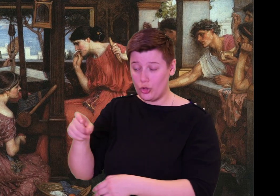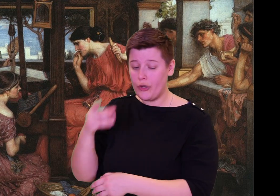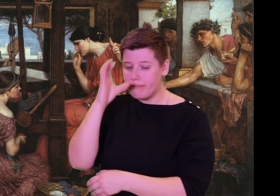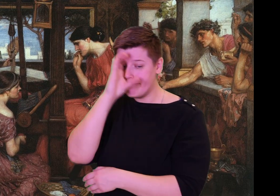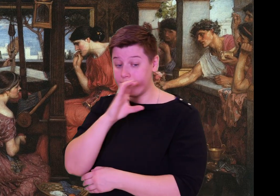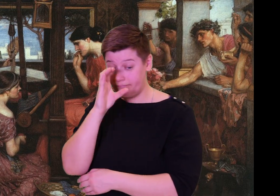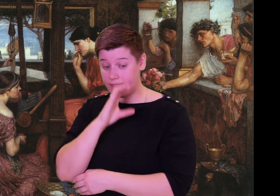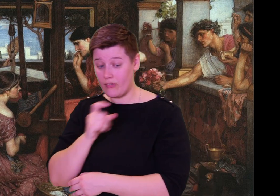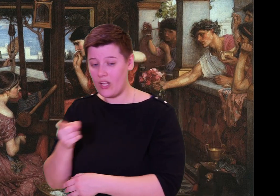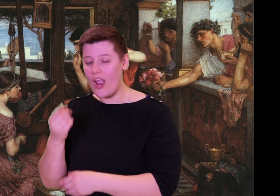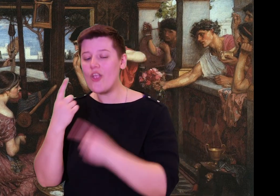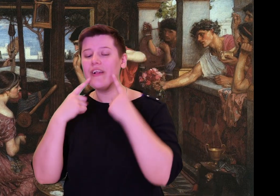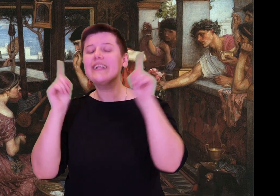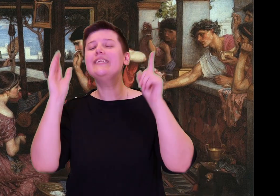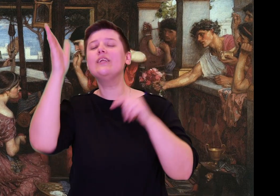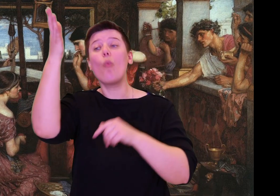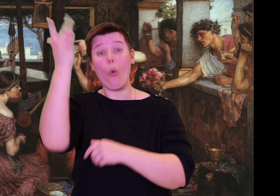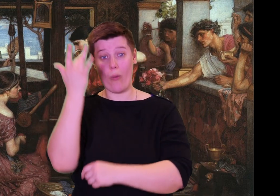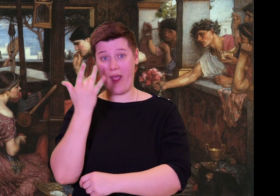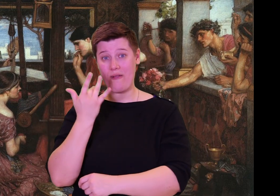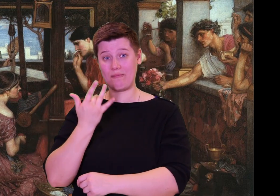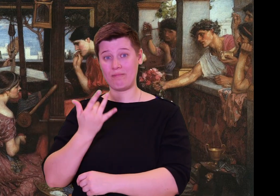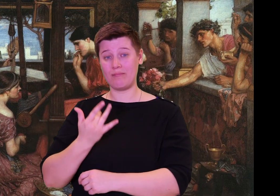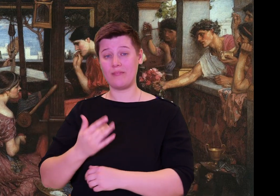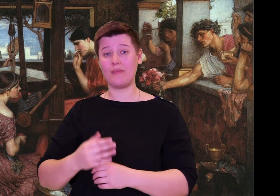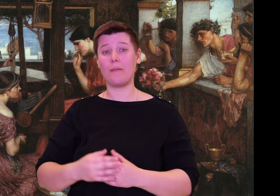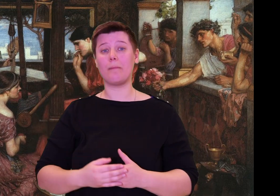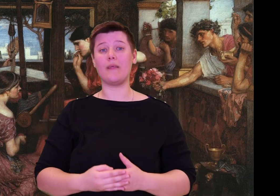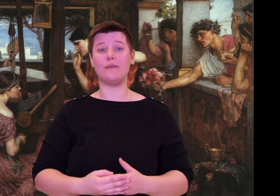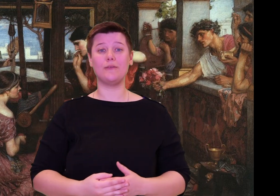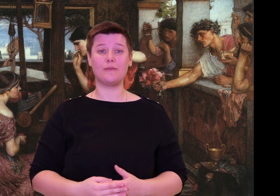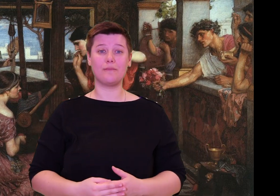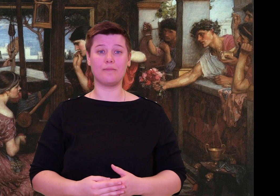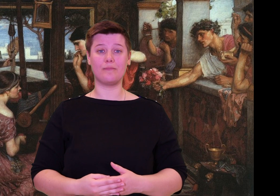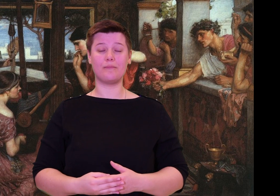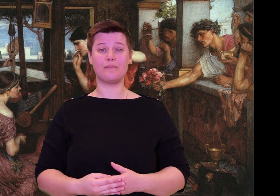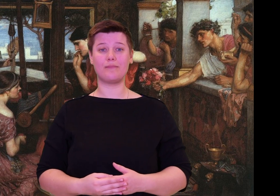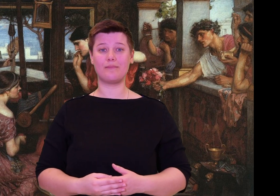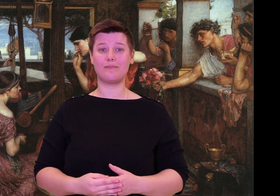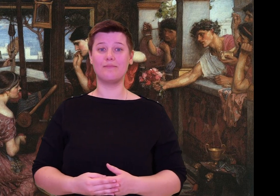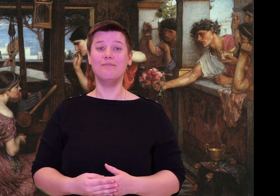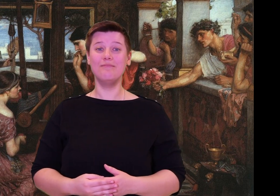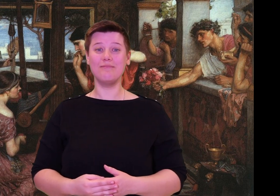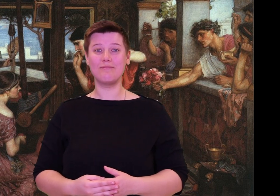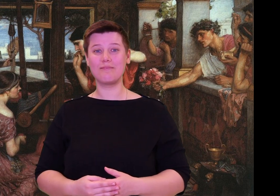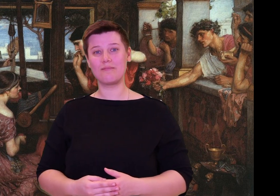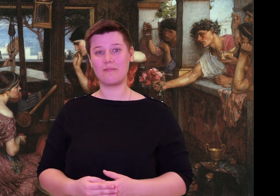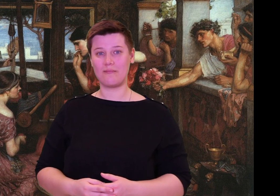They do not know black doom will kill them all and someday soon: their death is